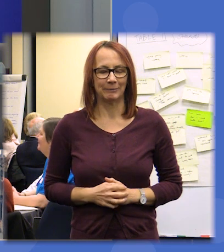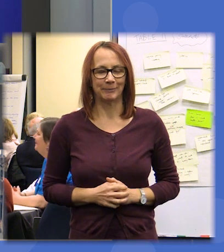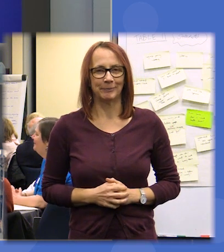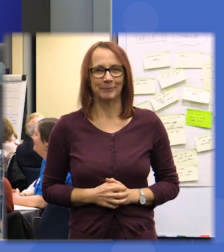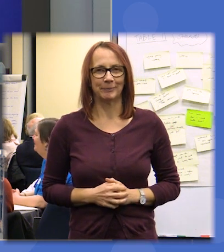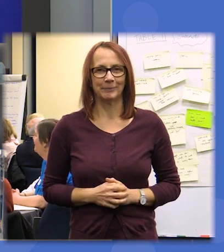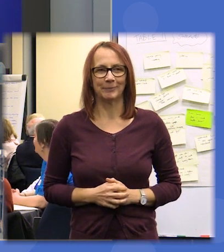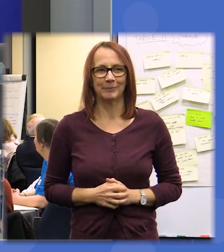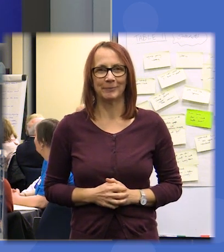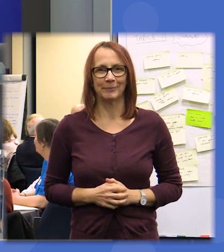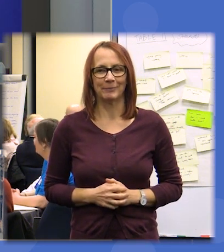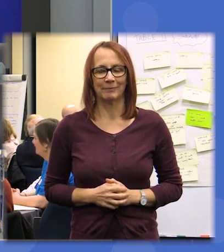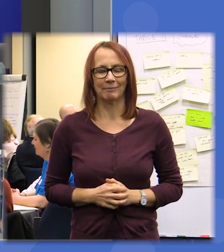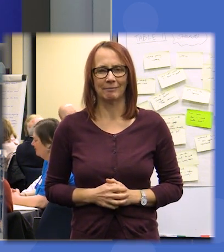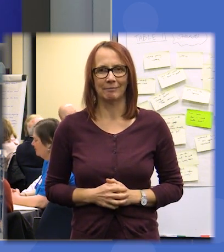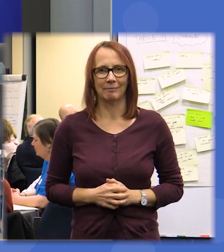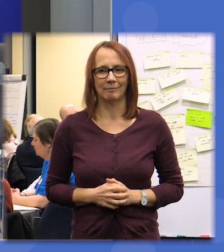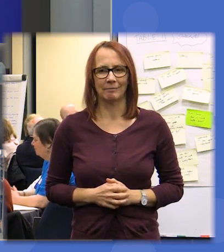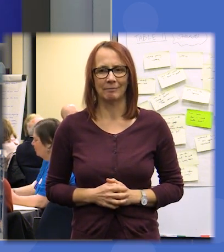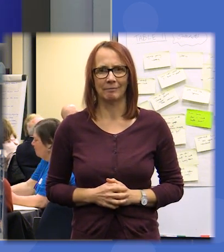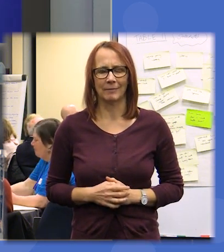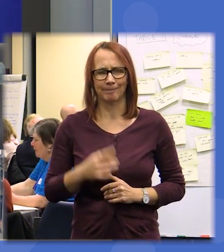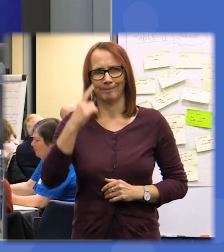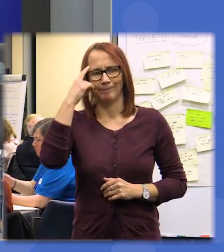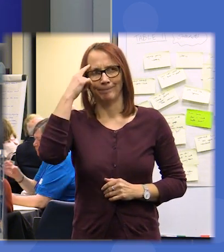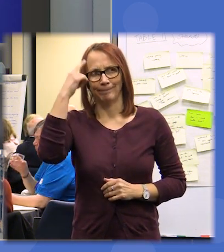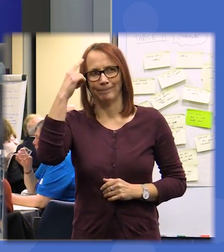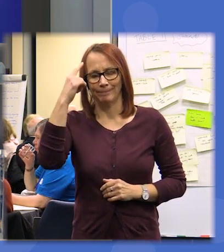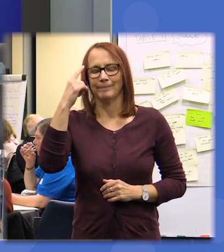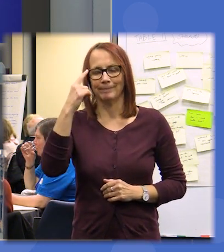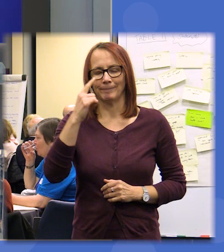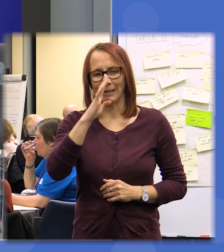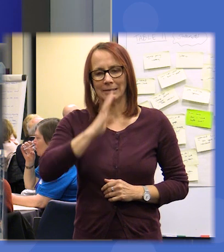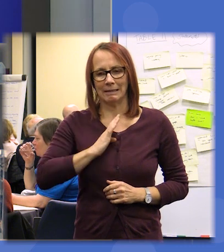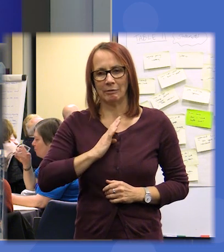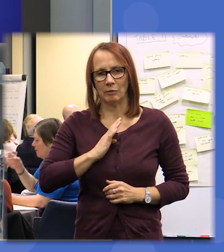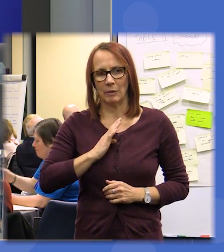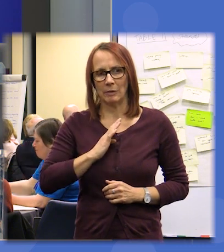just you know reflect on the seriousness but also congratulate yourselves again